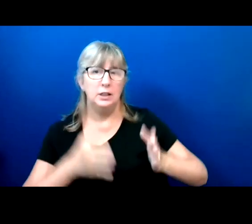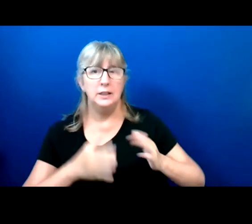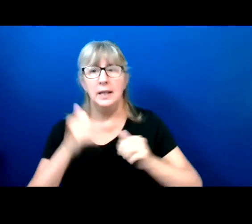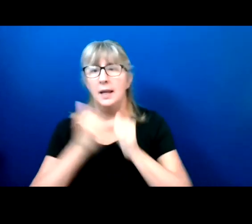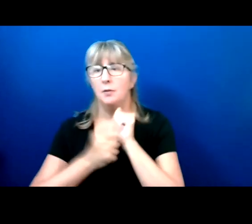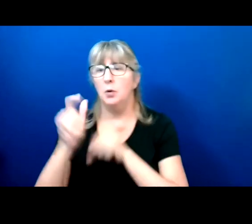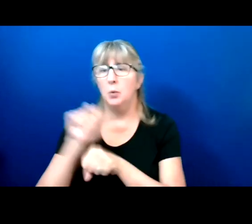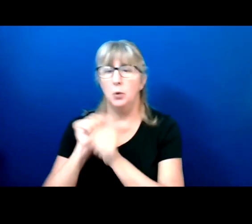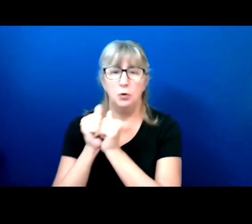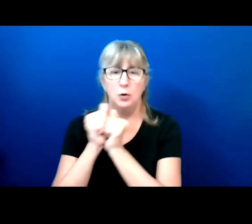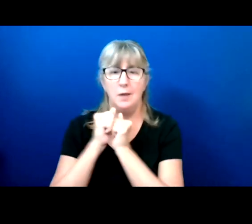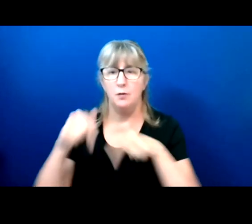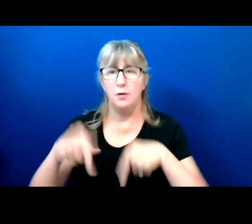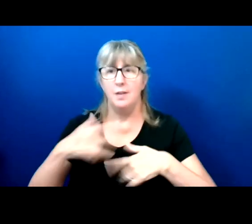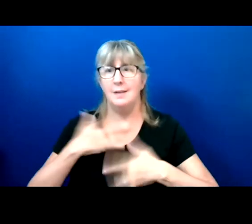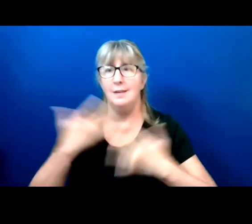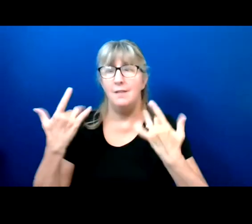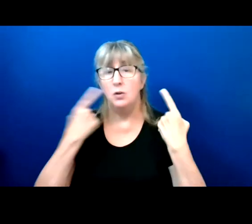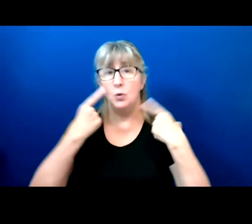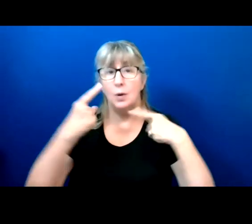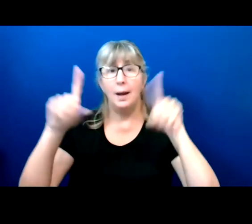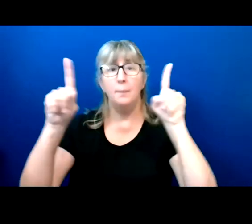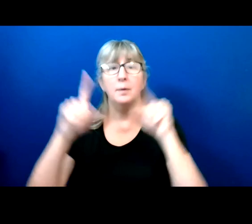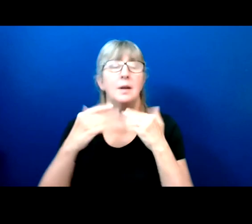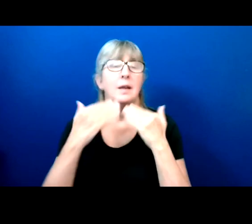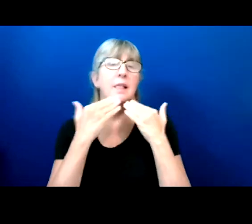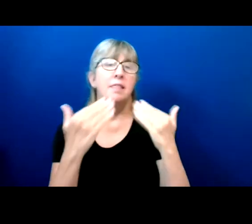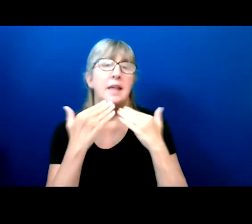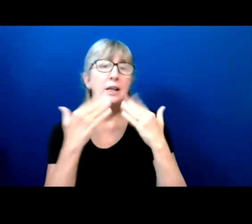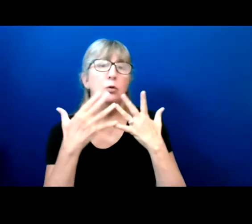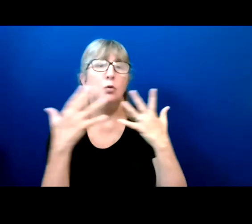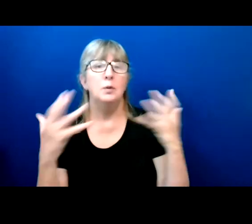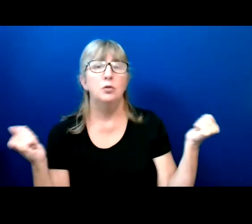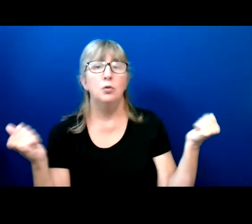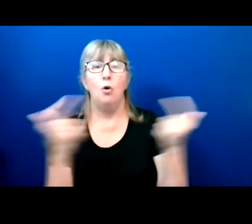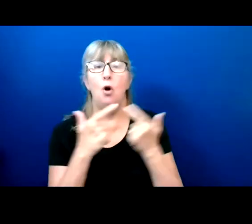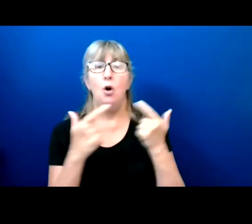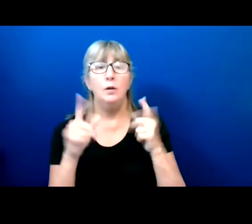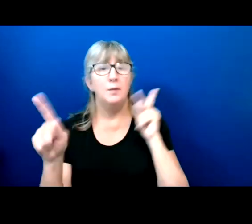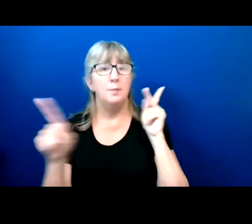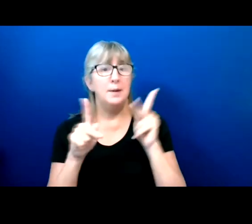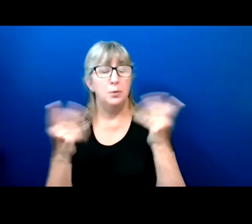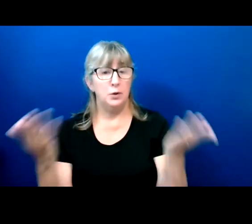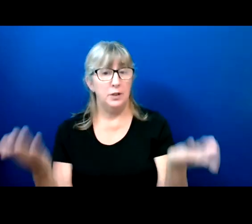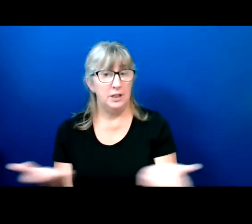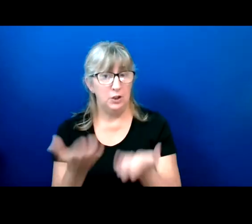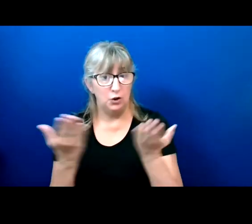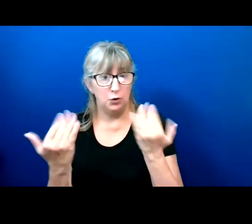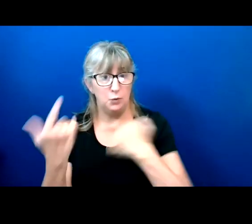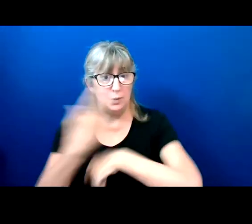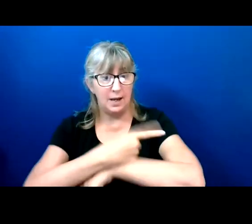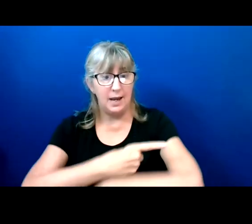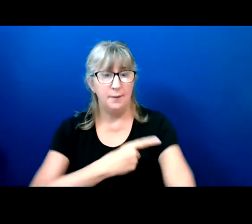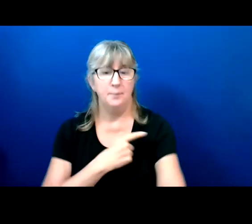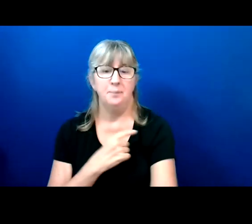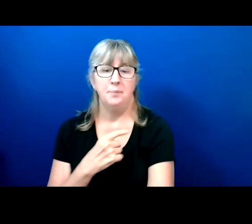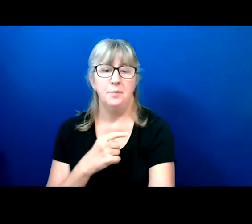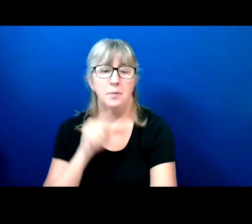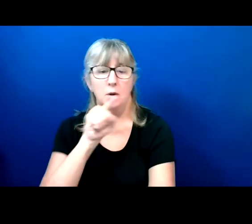make this event happen. Thank you so much to all of the attendees here today who have spent part of your day